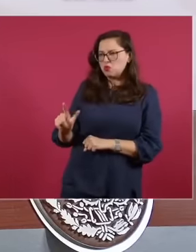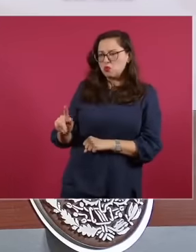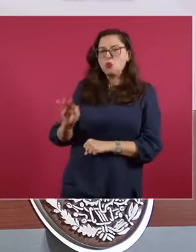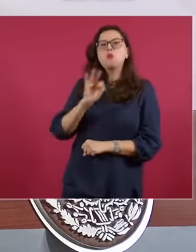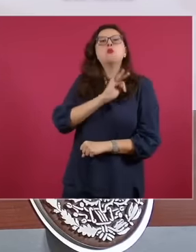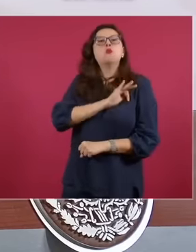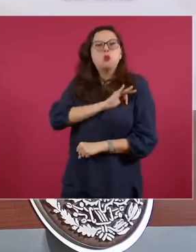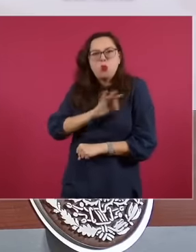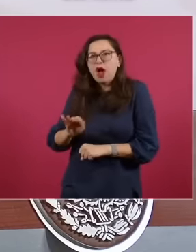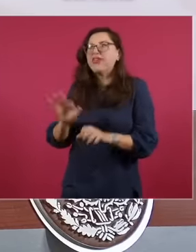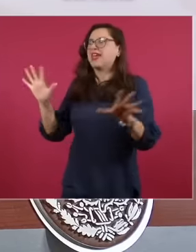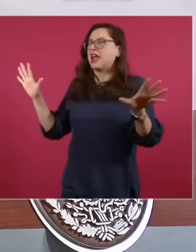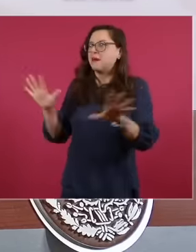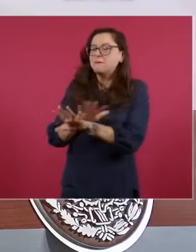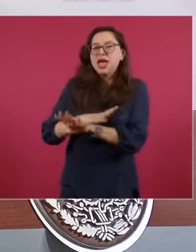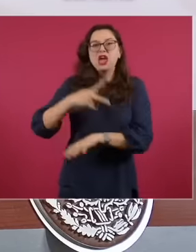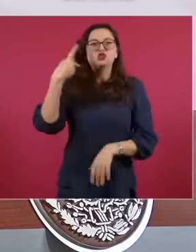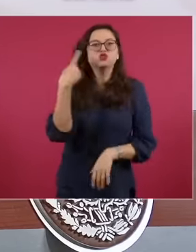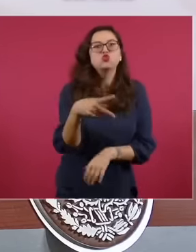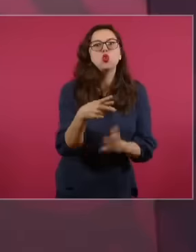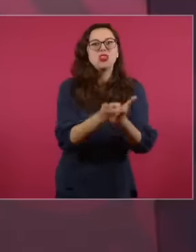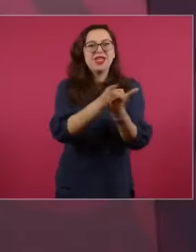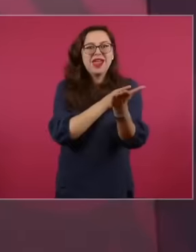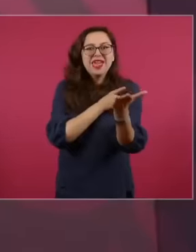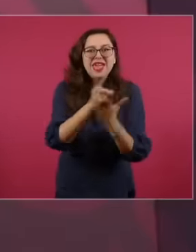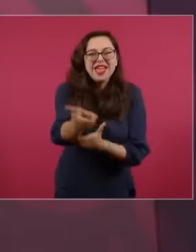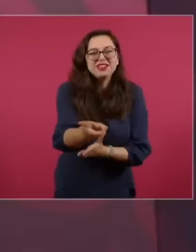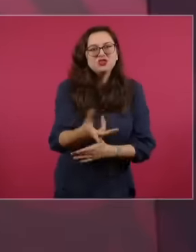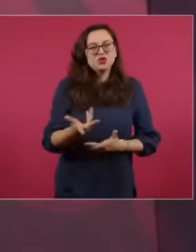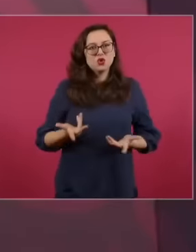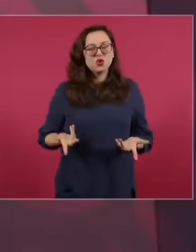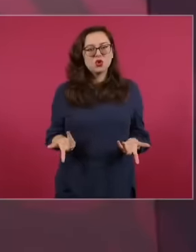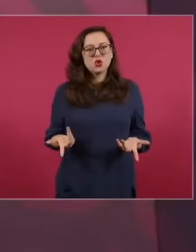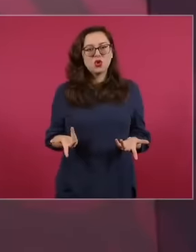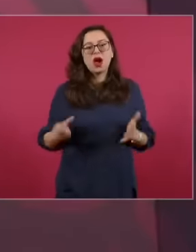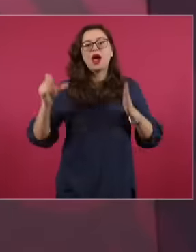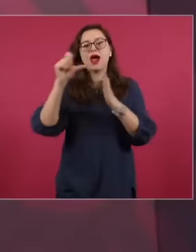government article 39 of the